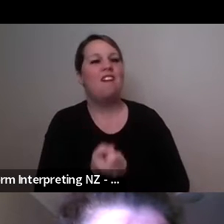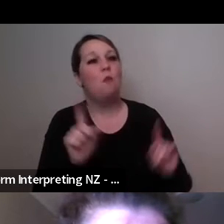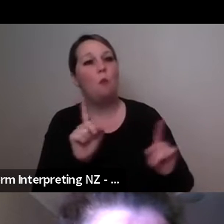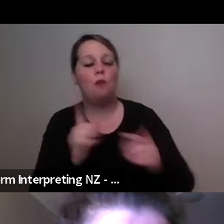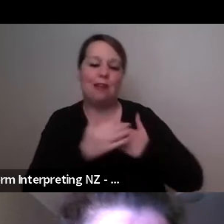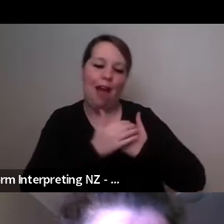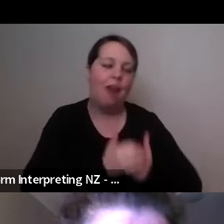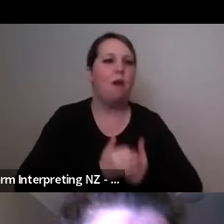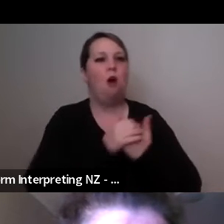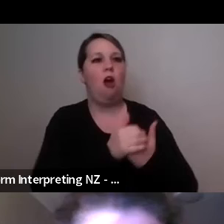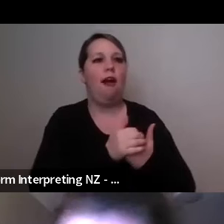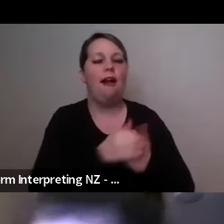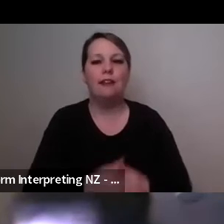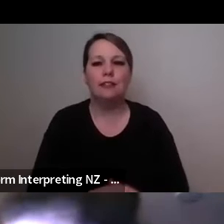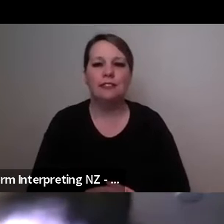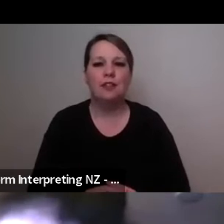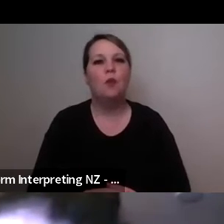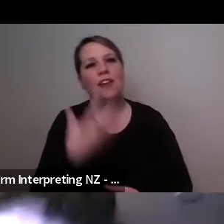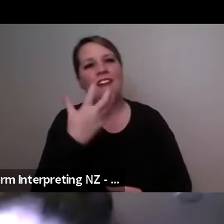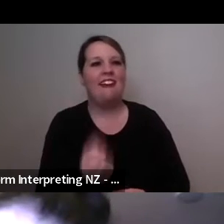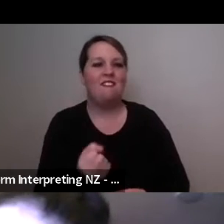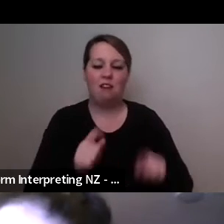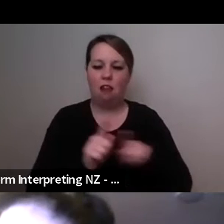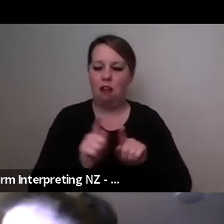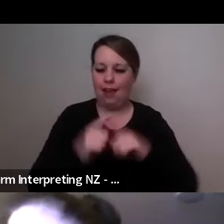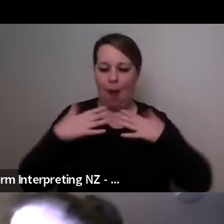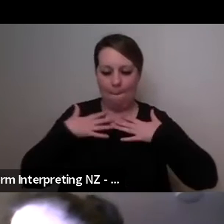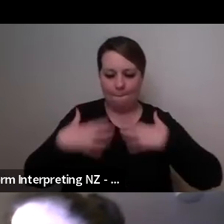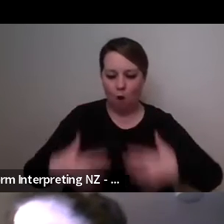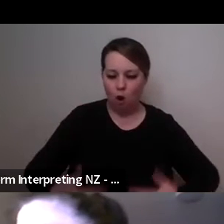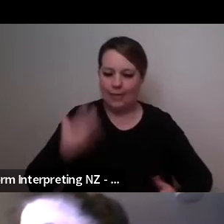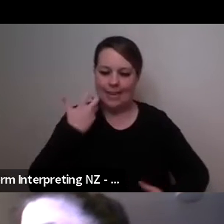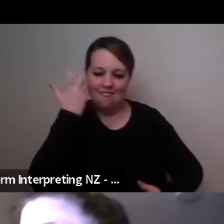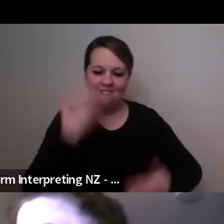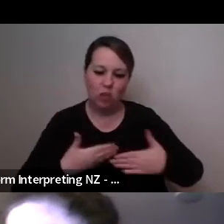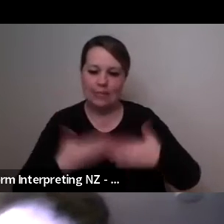um idealism of evolution through our bodies every day as a disabled person